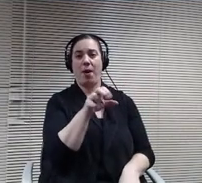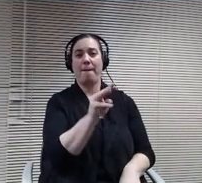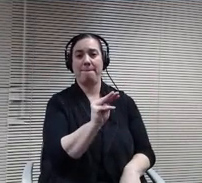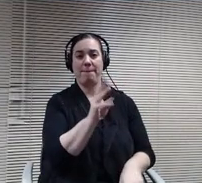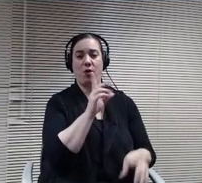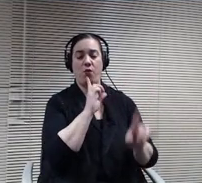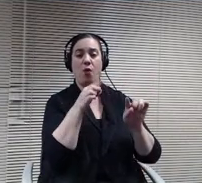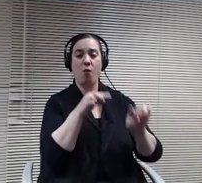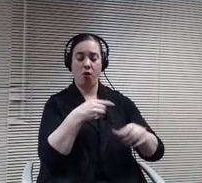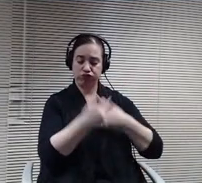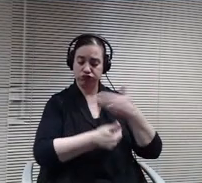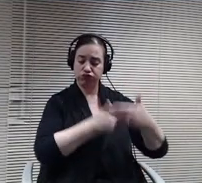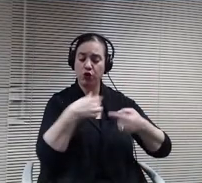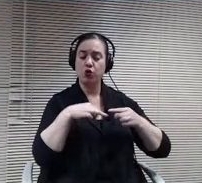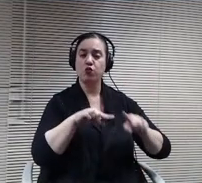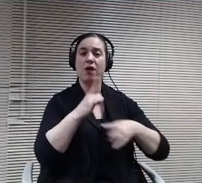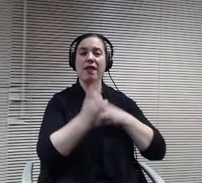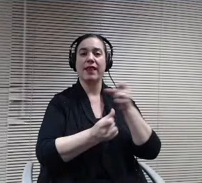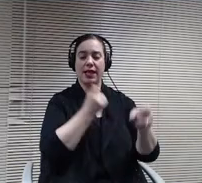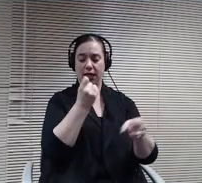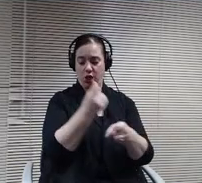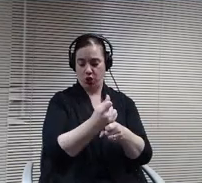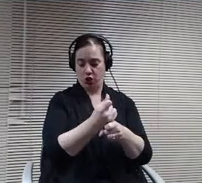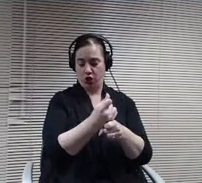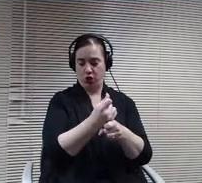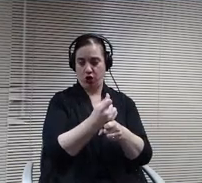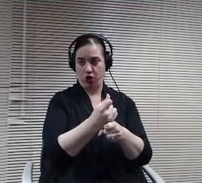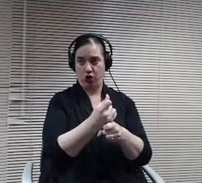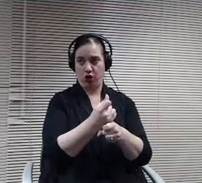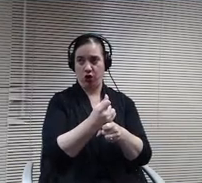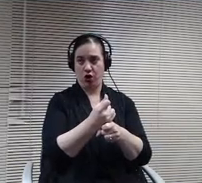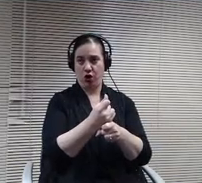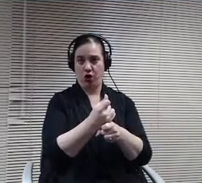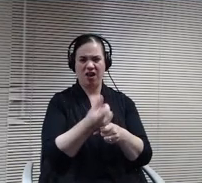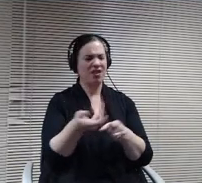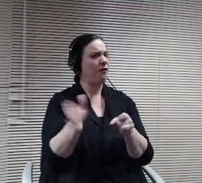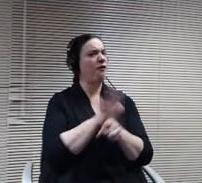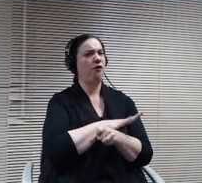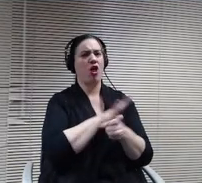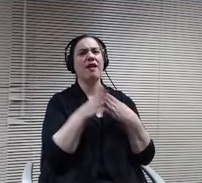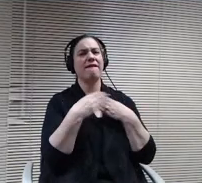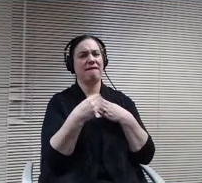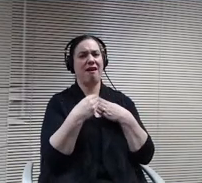these are completely flexible. So if you want to change them. Change them.